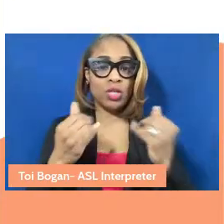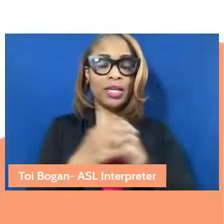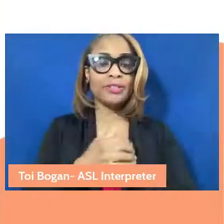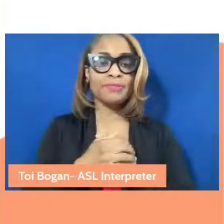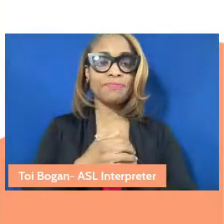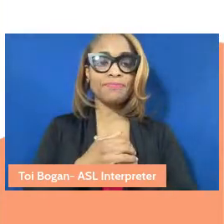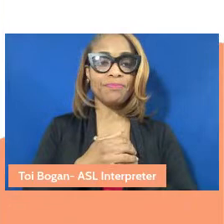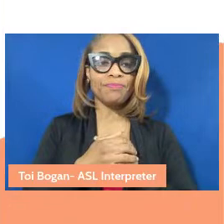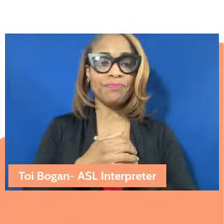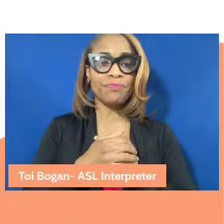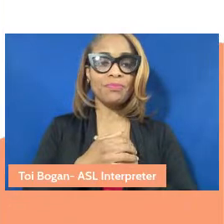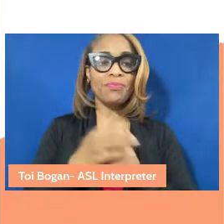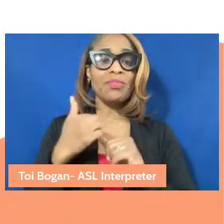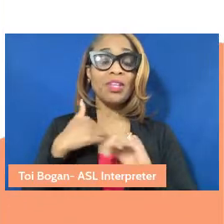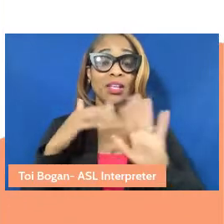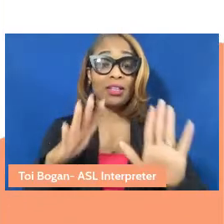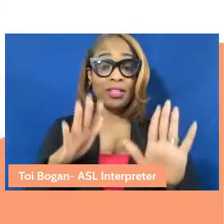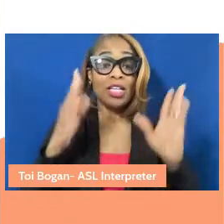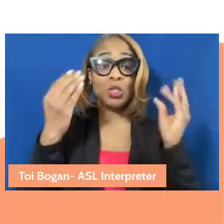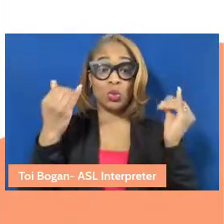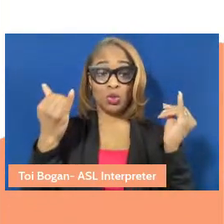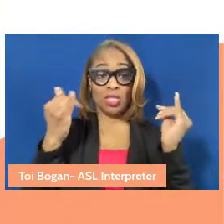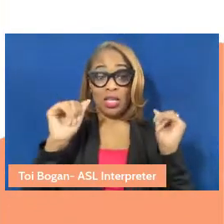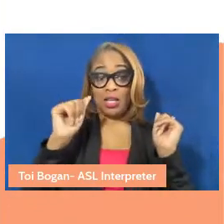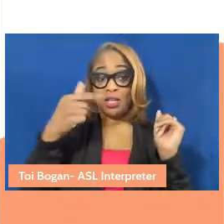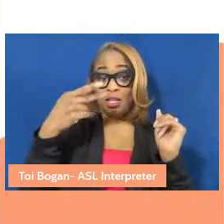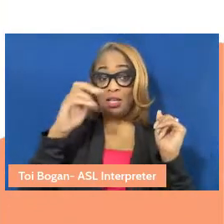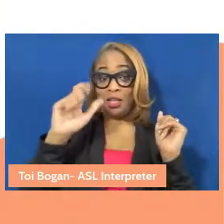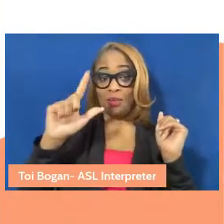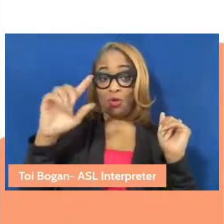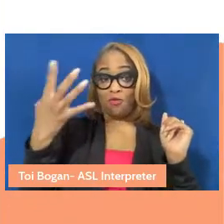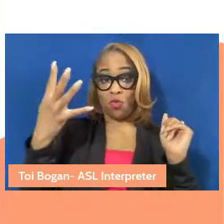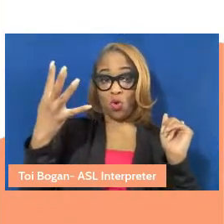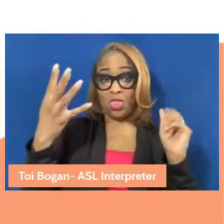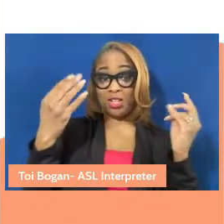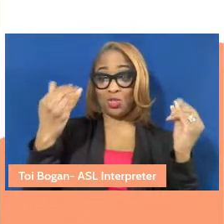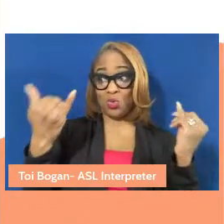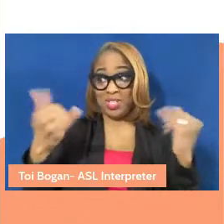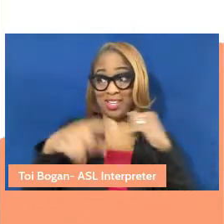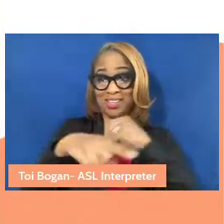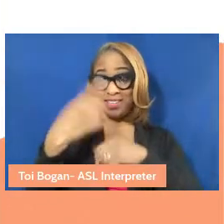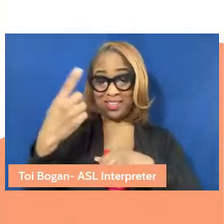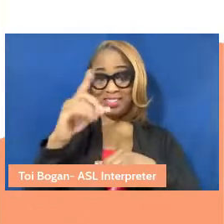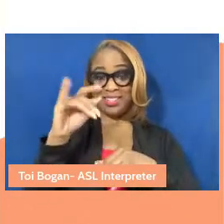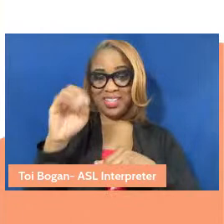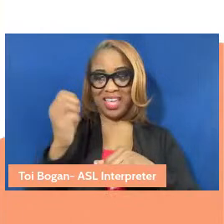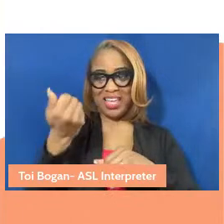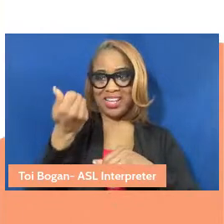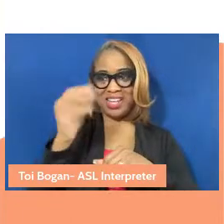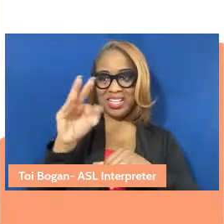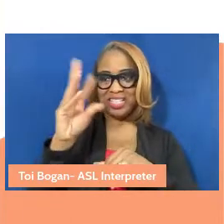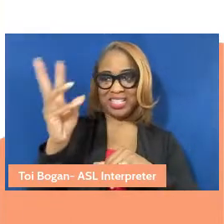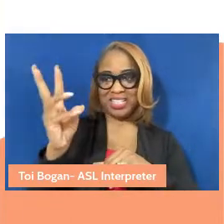I do want to acknowledge that today it is April 4th. On today's date in 1967, Dr. King spoke out